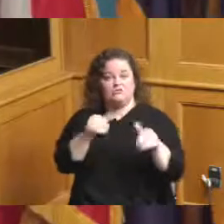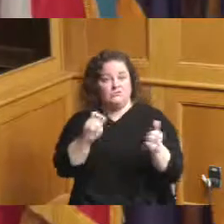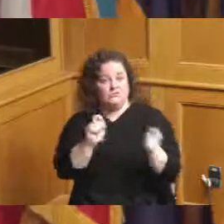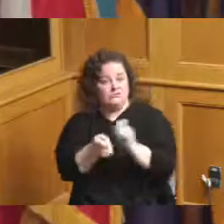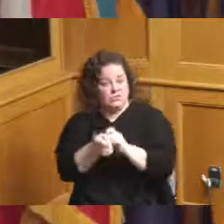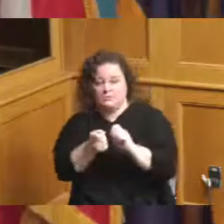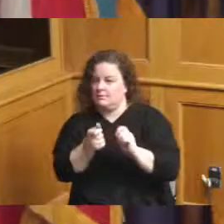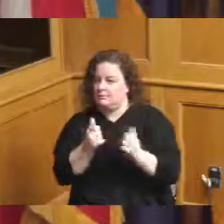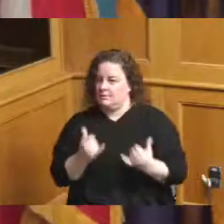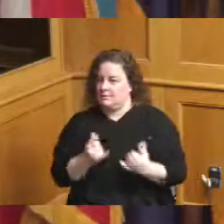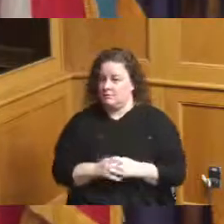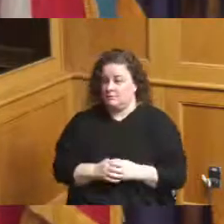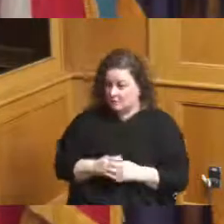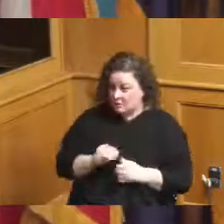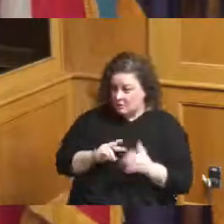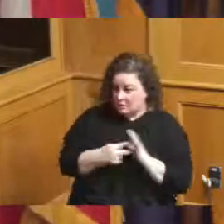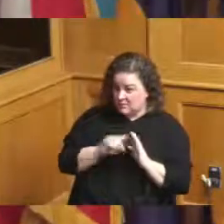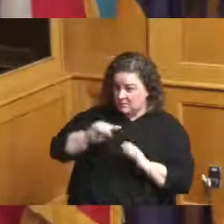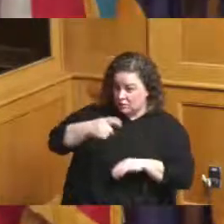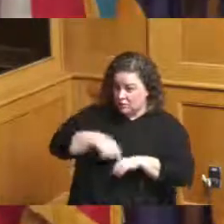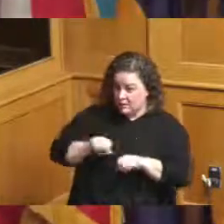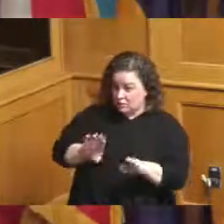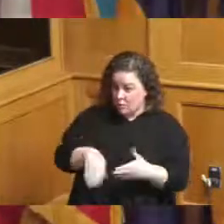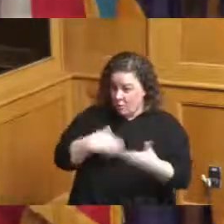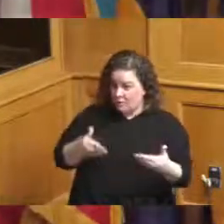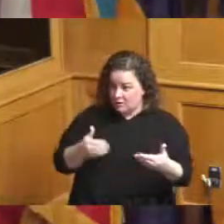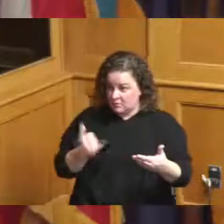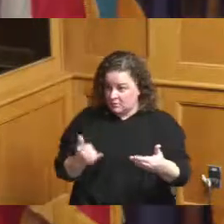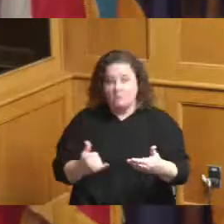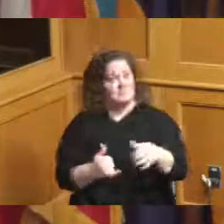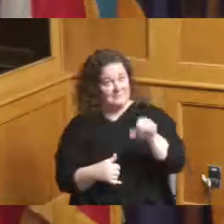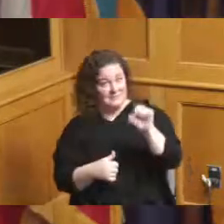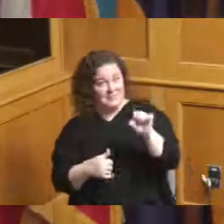the first time you're seeing it you're you haven't been yeah 7 am the first time that I saw it they